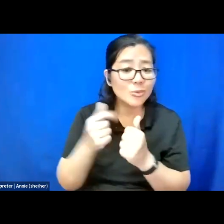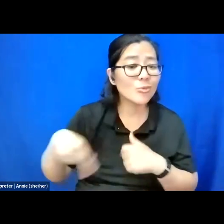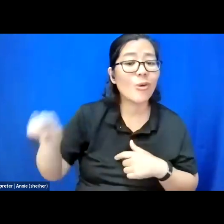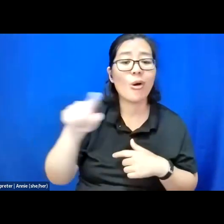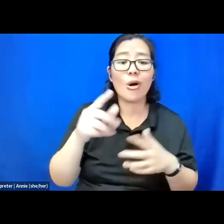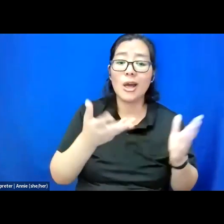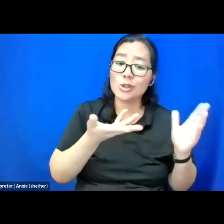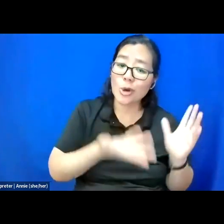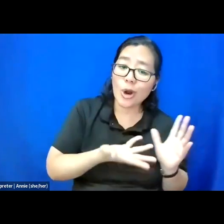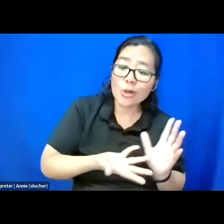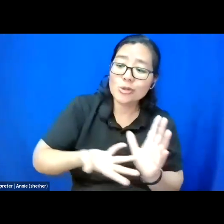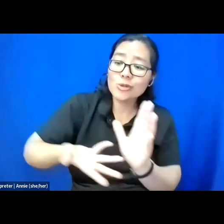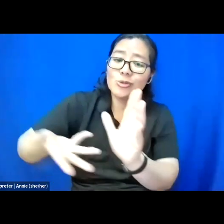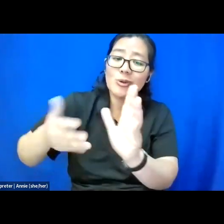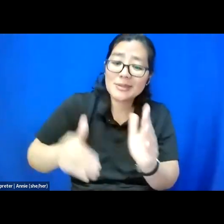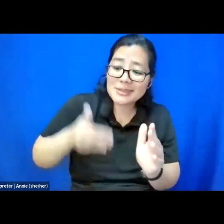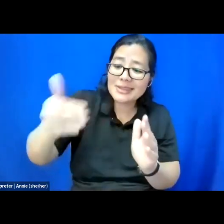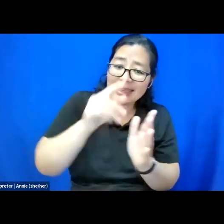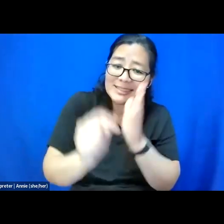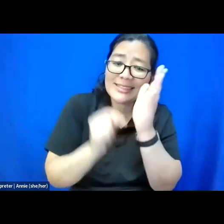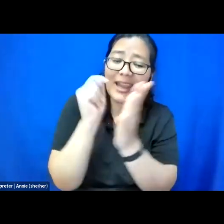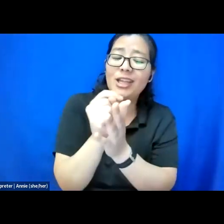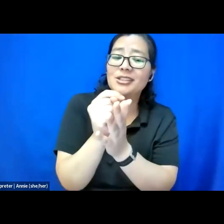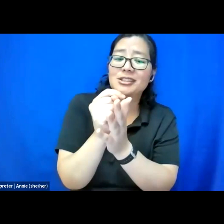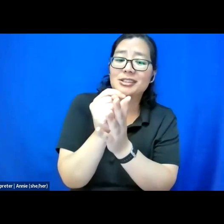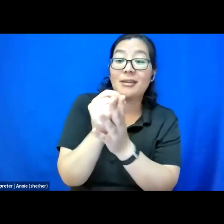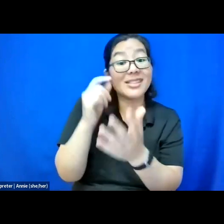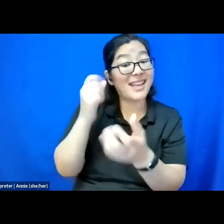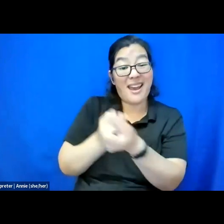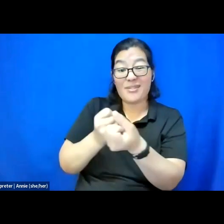on this next phase of advocacy you've probably been doing for most of your life.